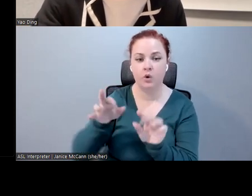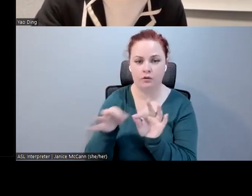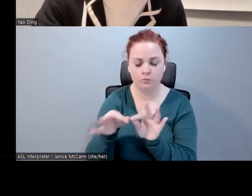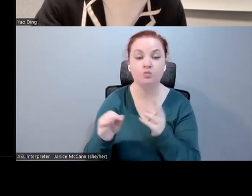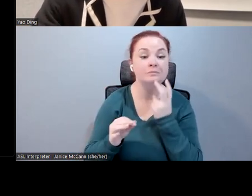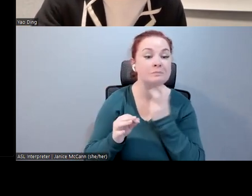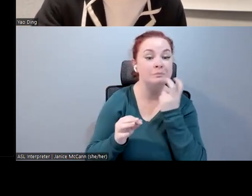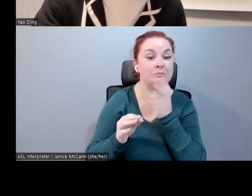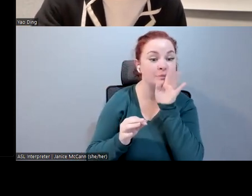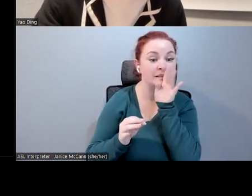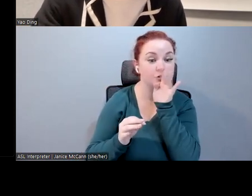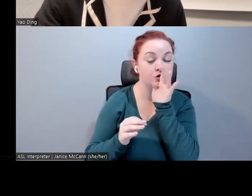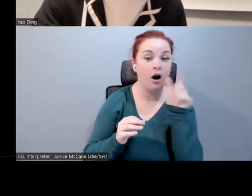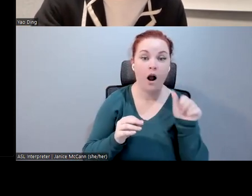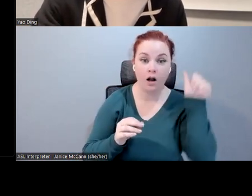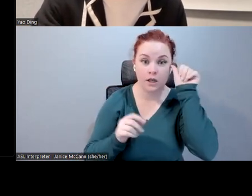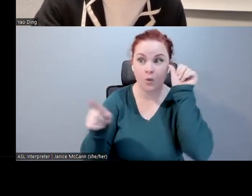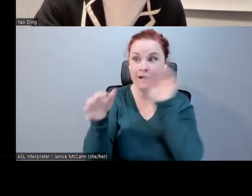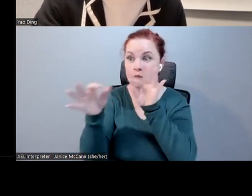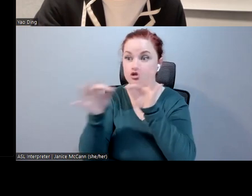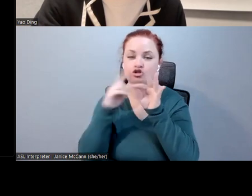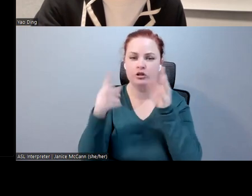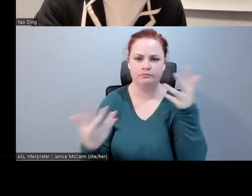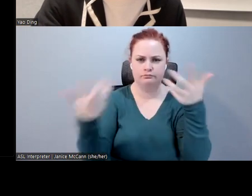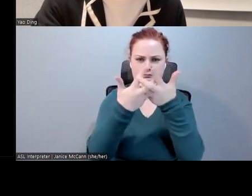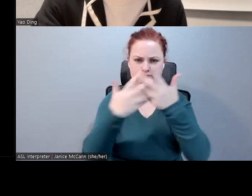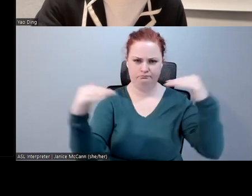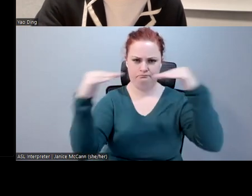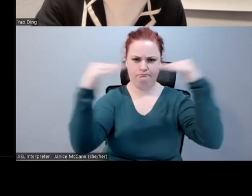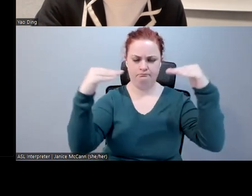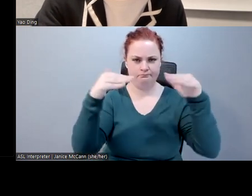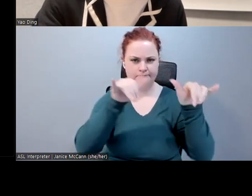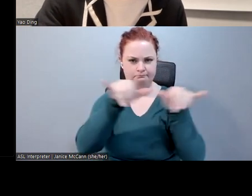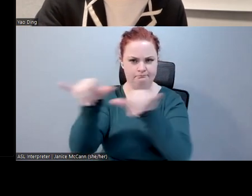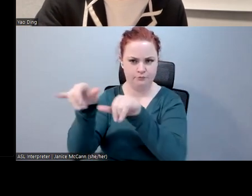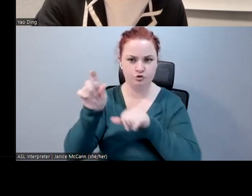audio. The synchronization is key to feeling connected to the